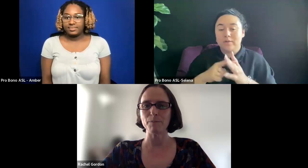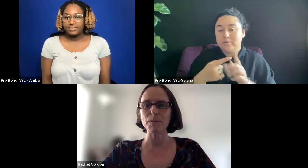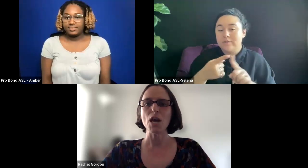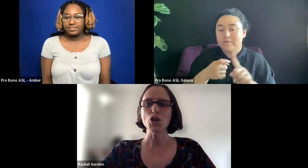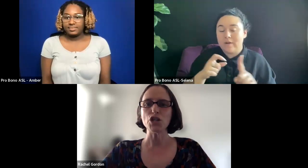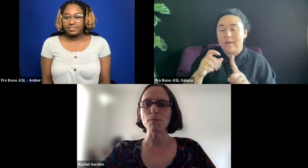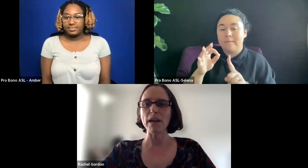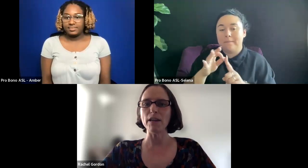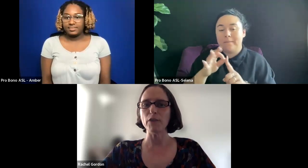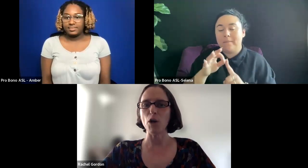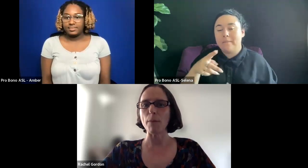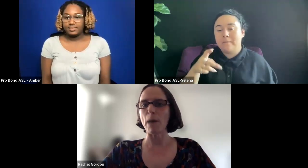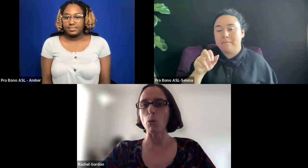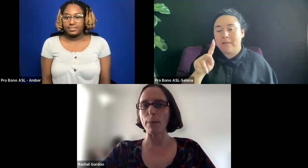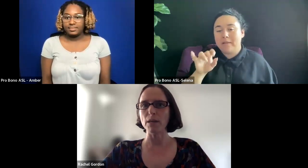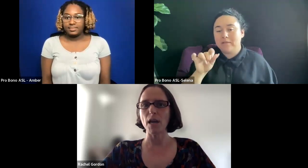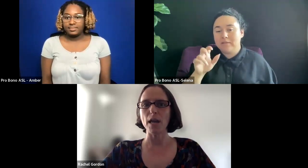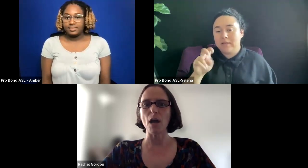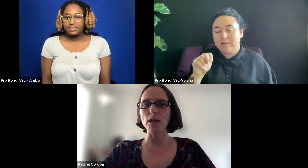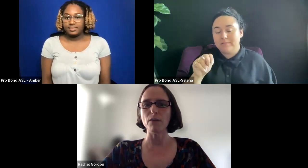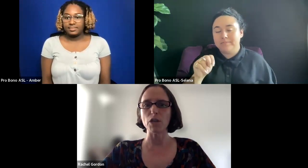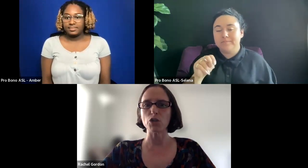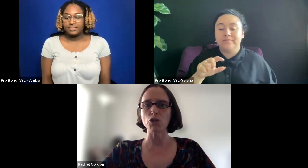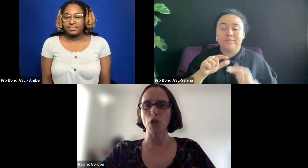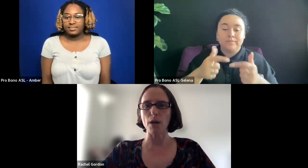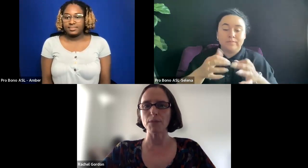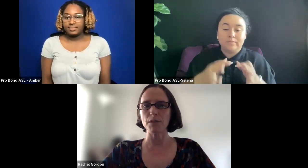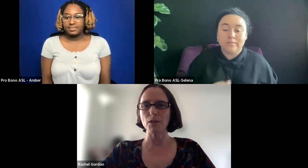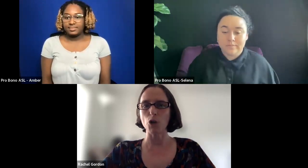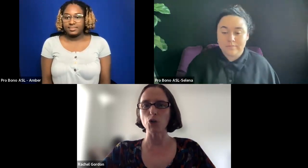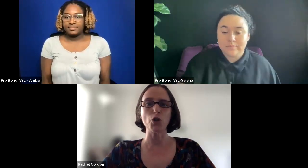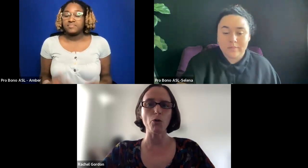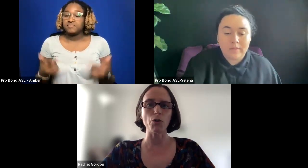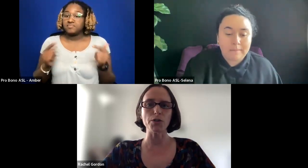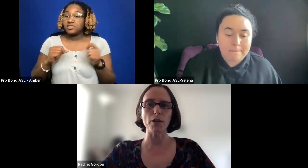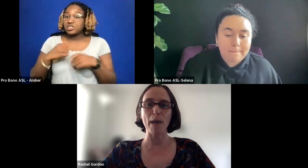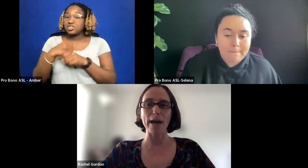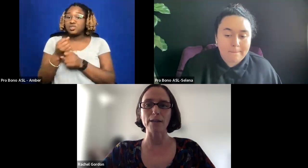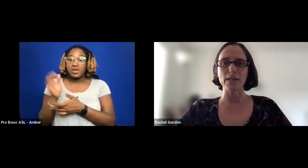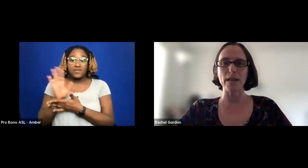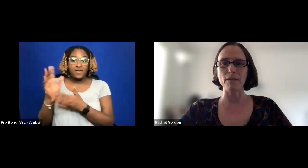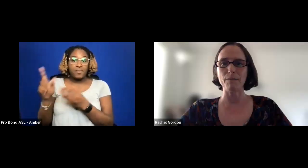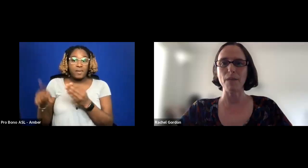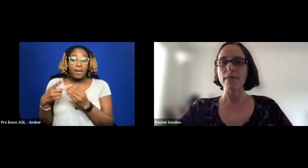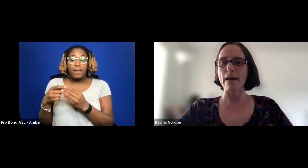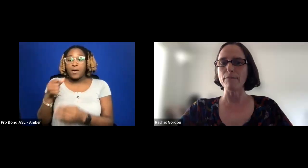SHE MADE A FILM ABOUT WOMEN IN UNCONVENTIONAL JOBS CALLED SHOW GIRLS OF PAKISTAN.